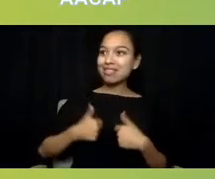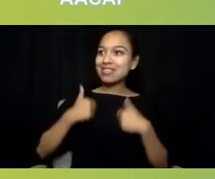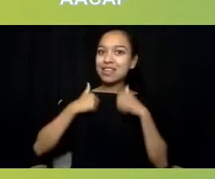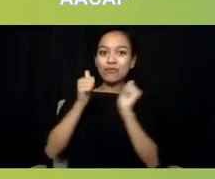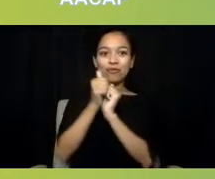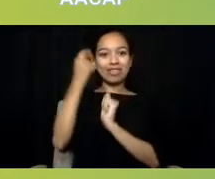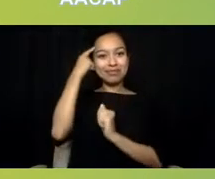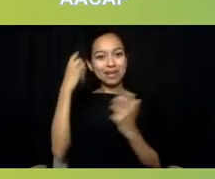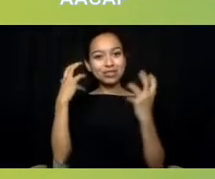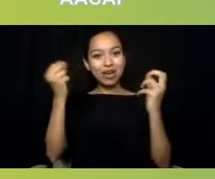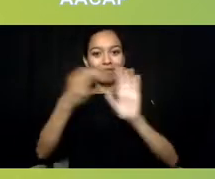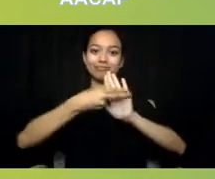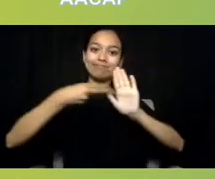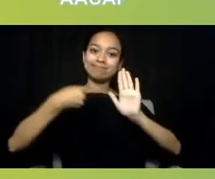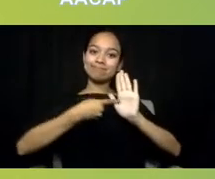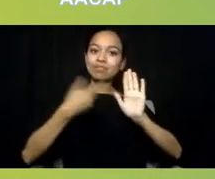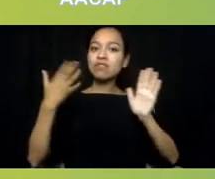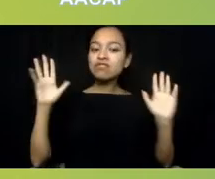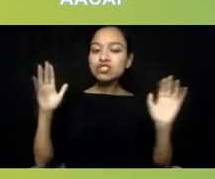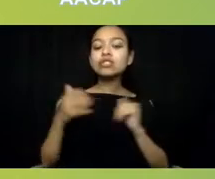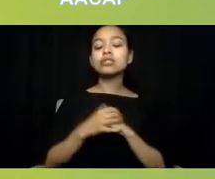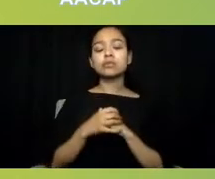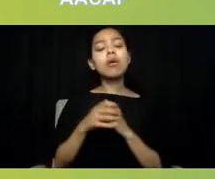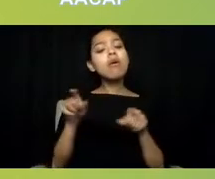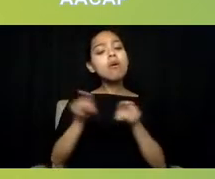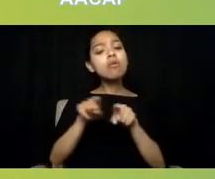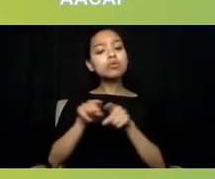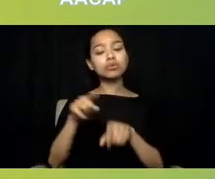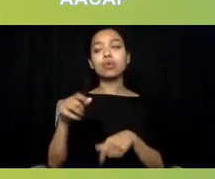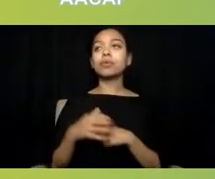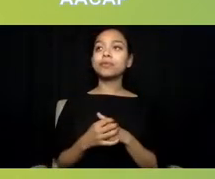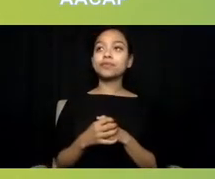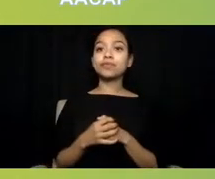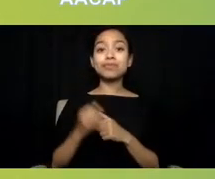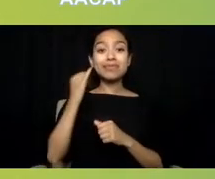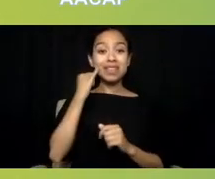but we know also, if they don't have a cultural competence